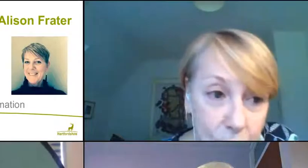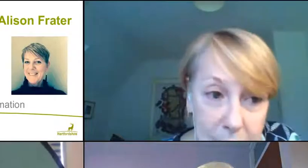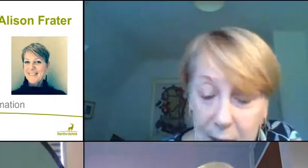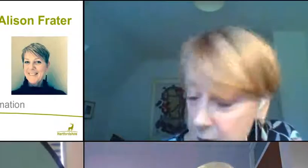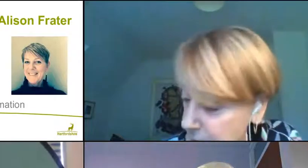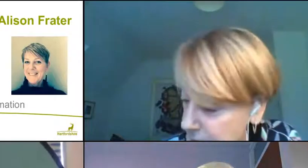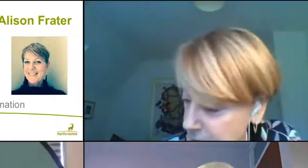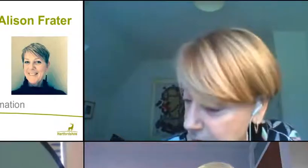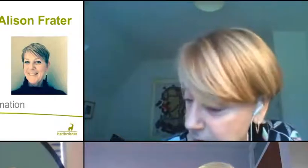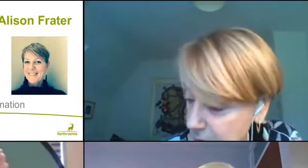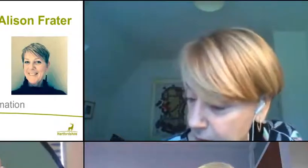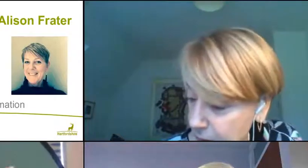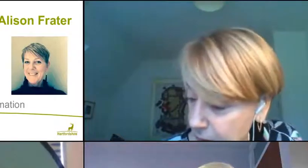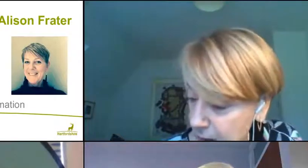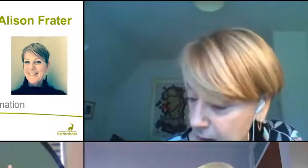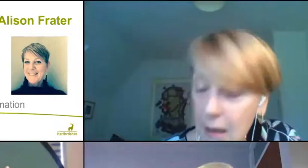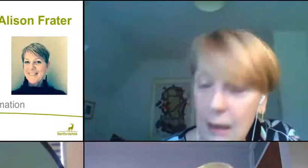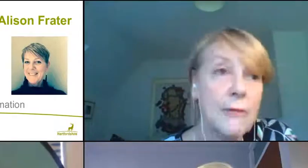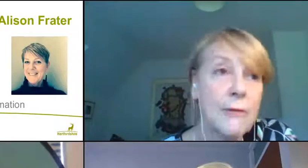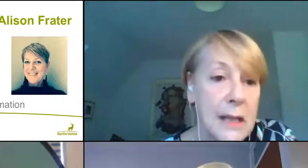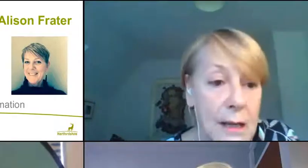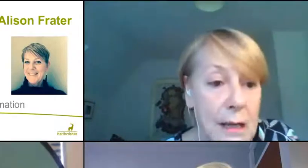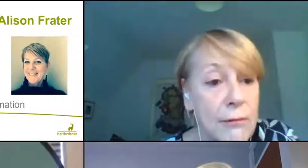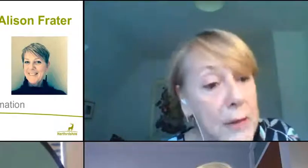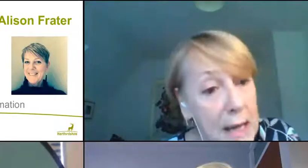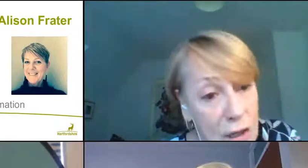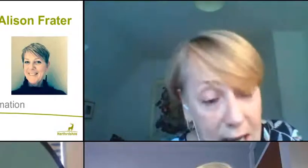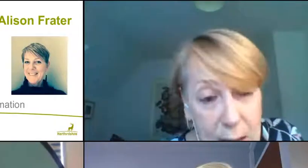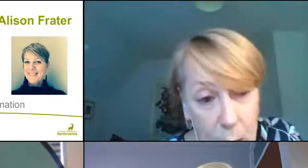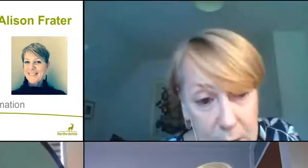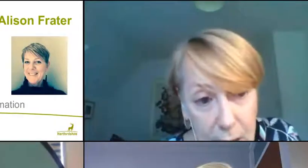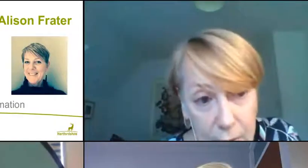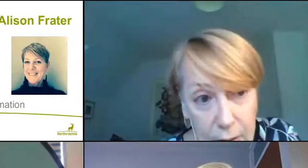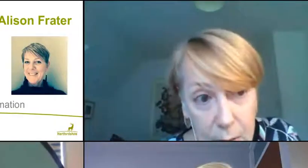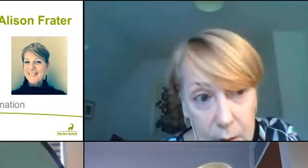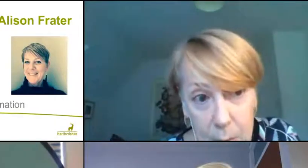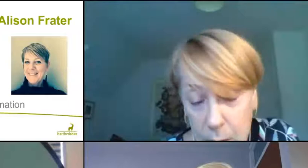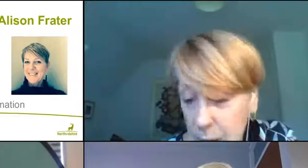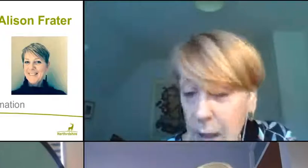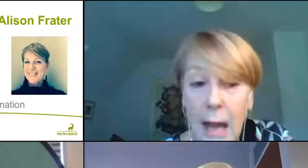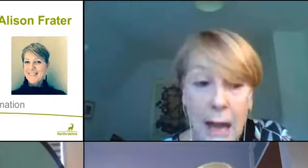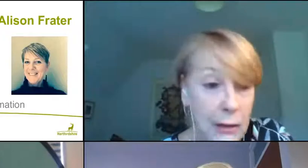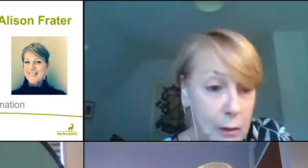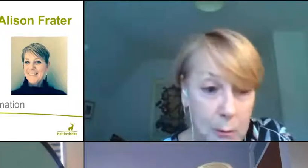websites - fantastic stuff on there from the DFE, from the NHS website for young people look at.